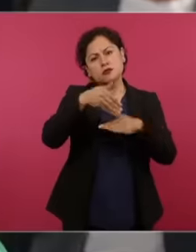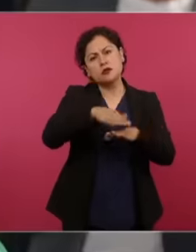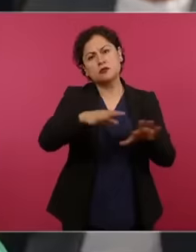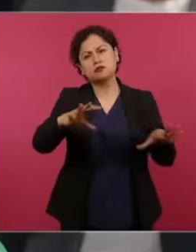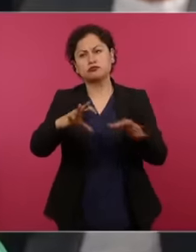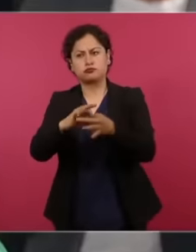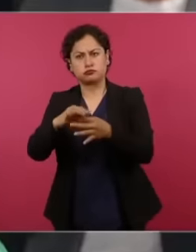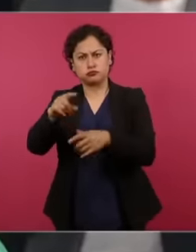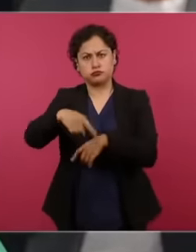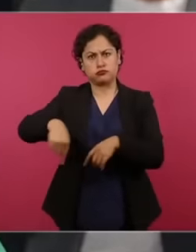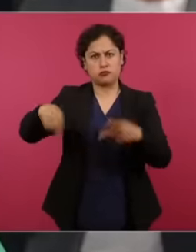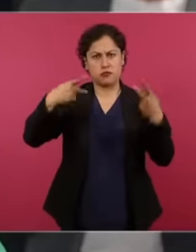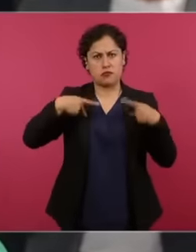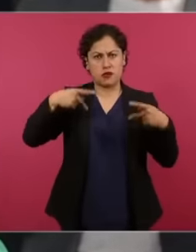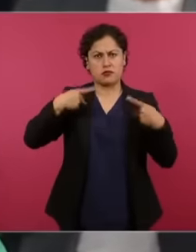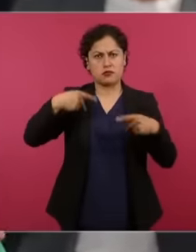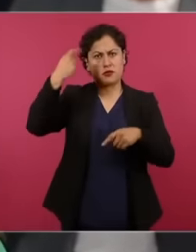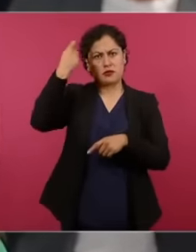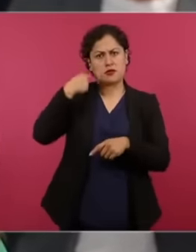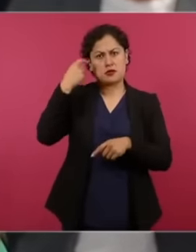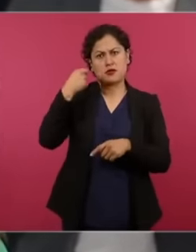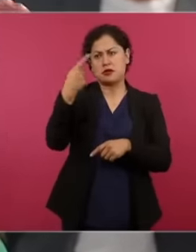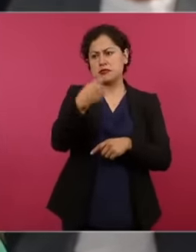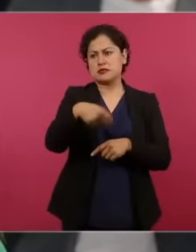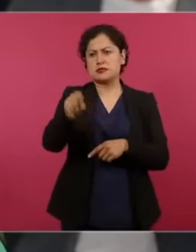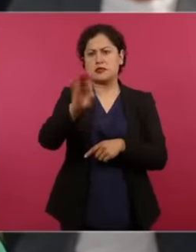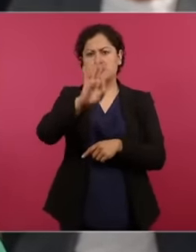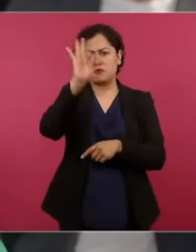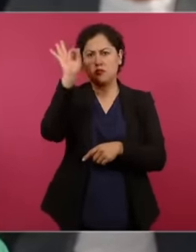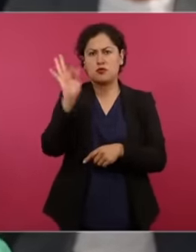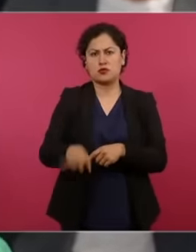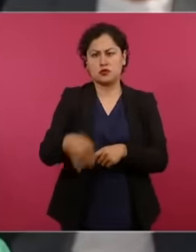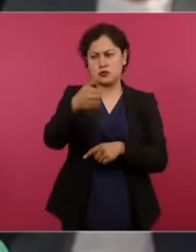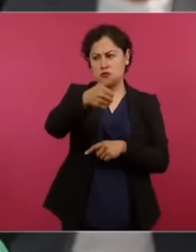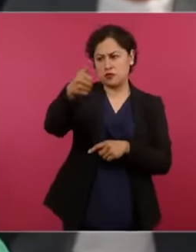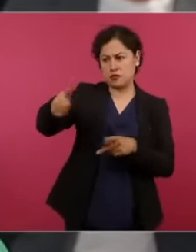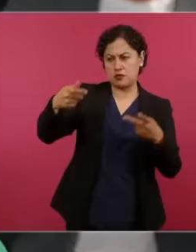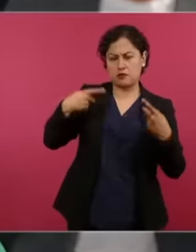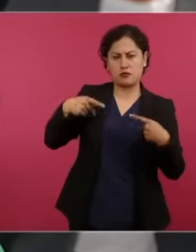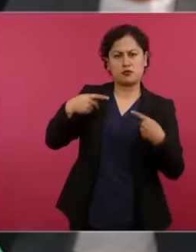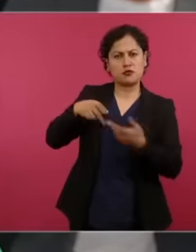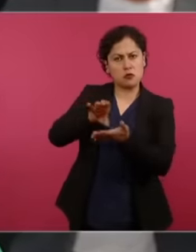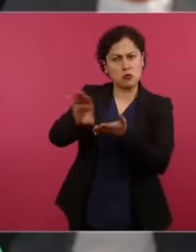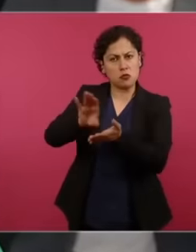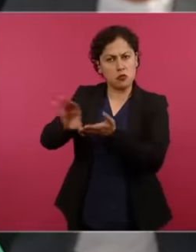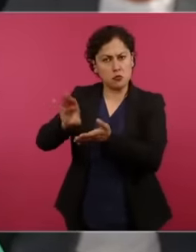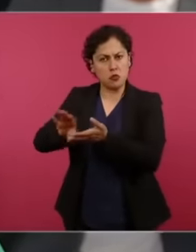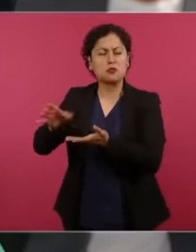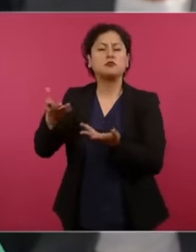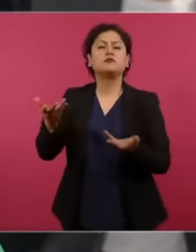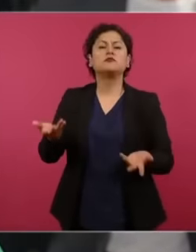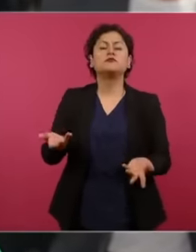the of the pension on the income of each worker however eh there is also